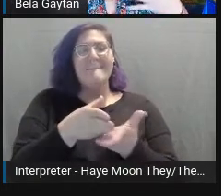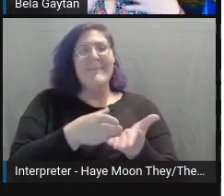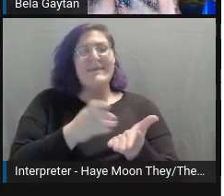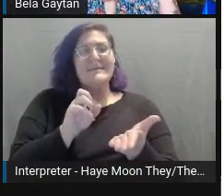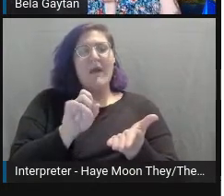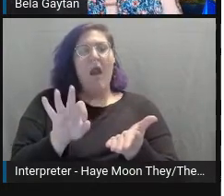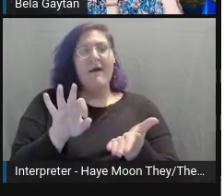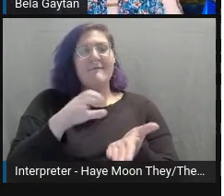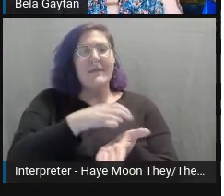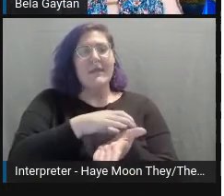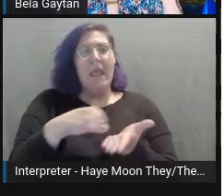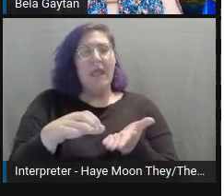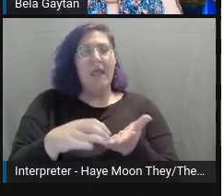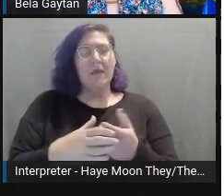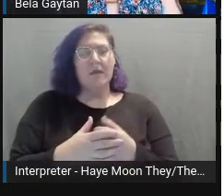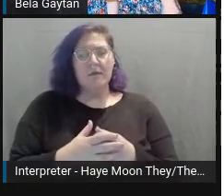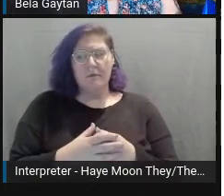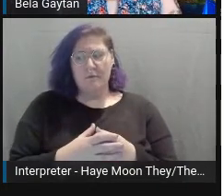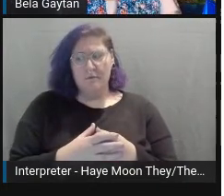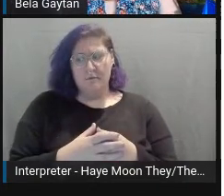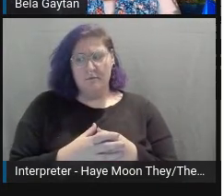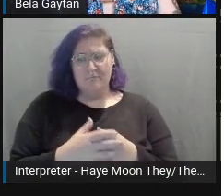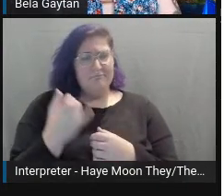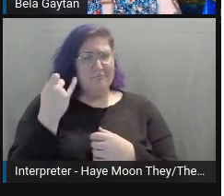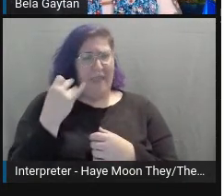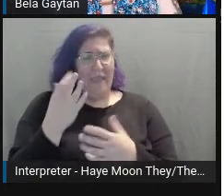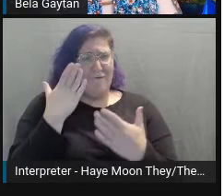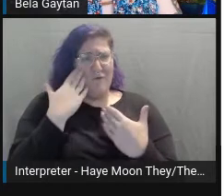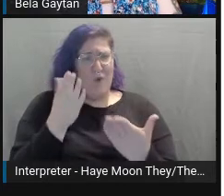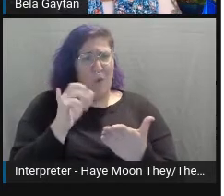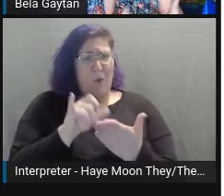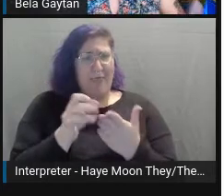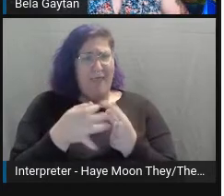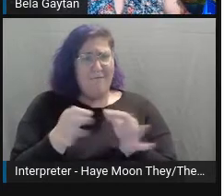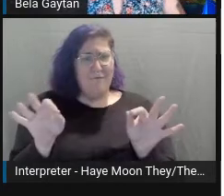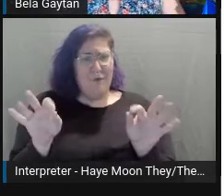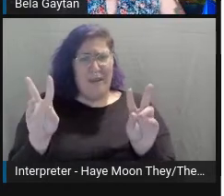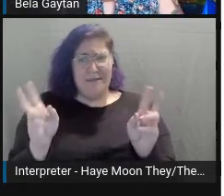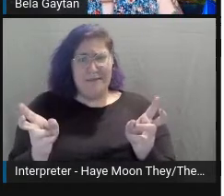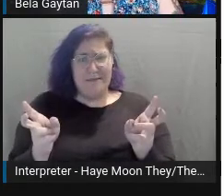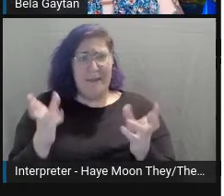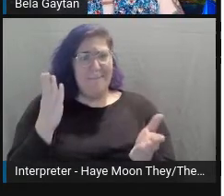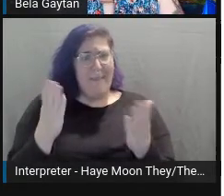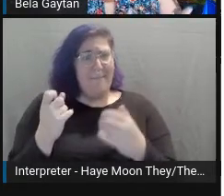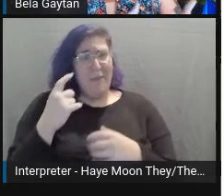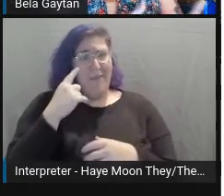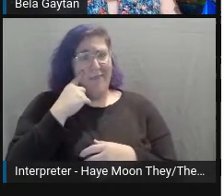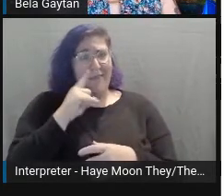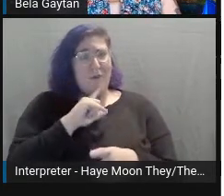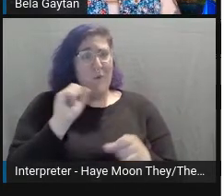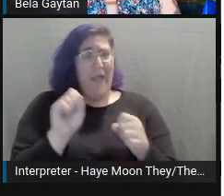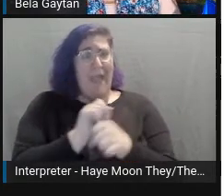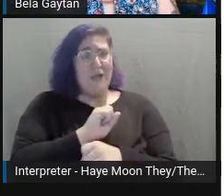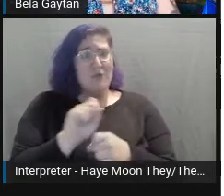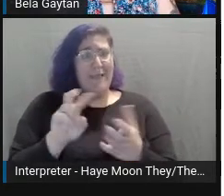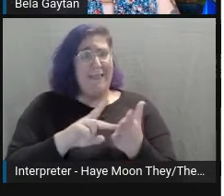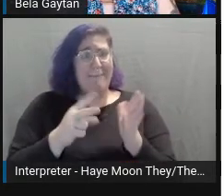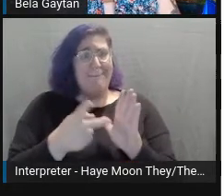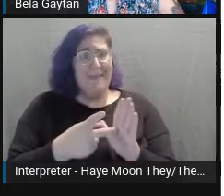If someone is not familiar with that phrase, they might think you're talking about a literal piece of cake.